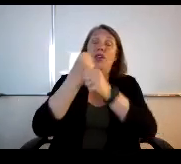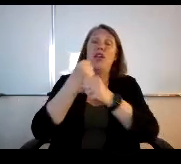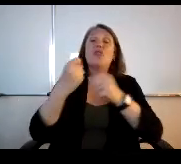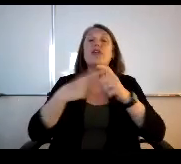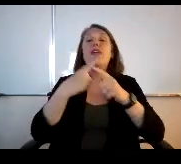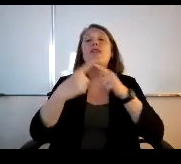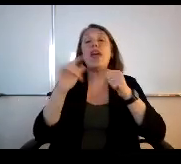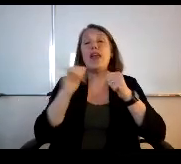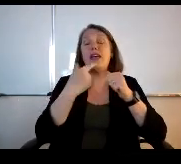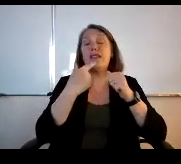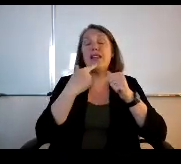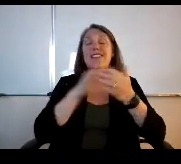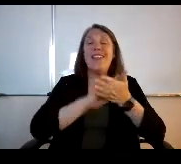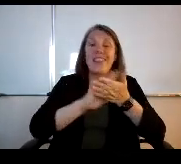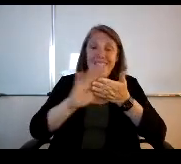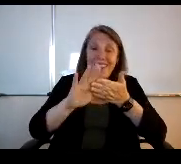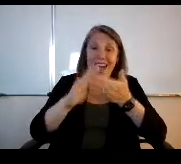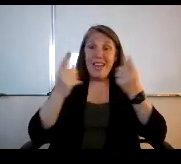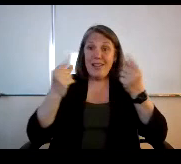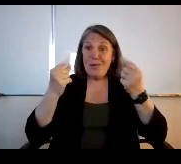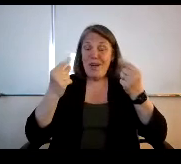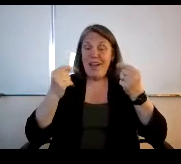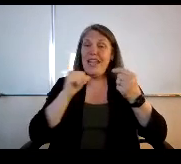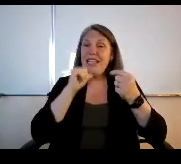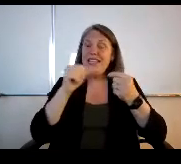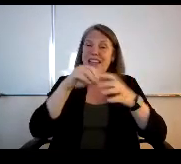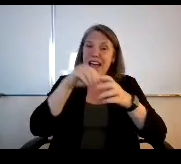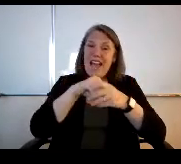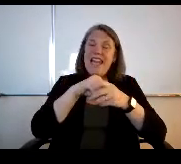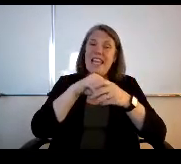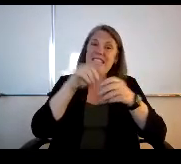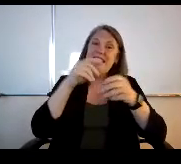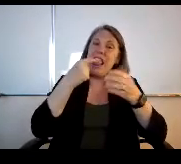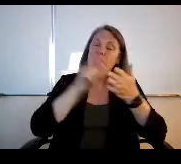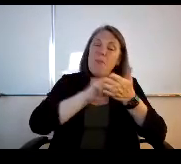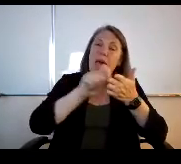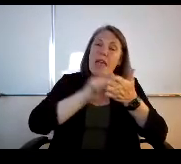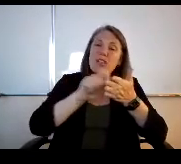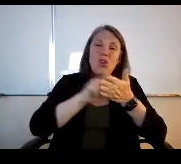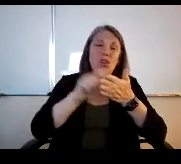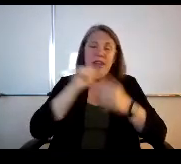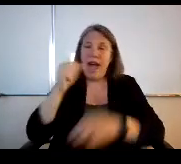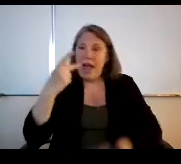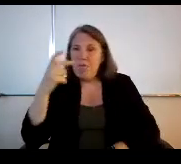the nice thing is it's not in Sharpie, it's in pencil. So we can go back to CD.